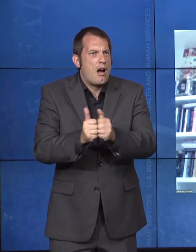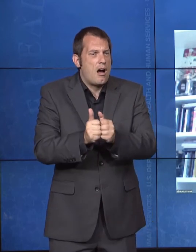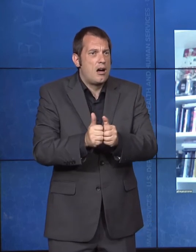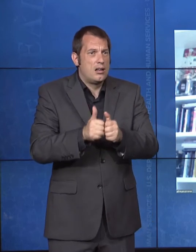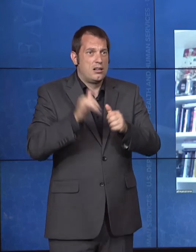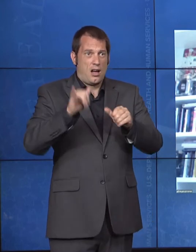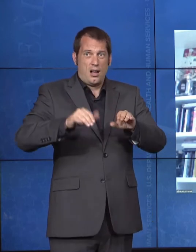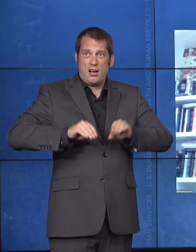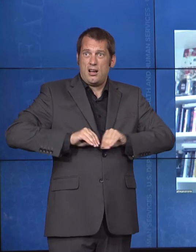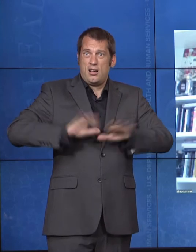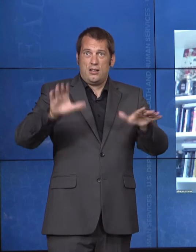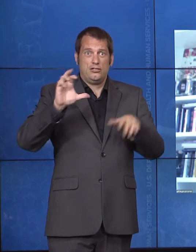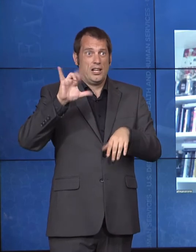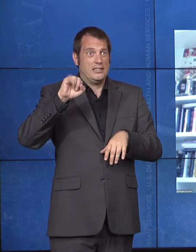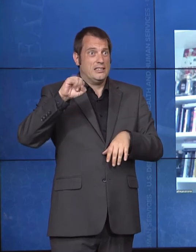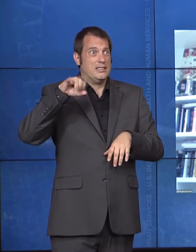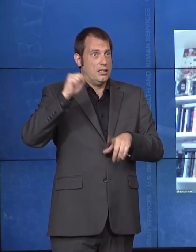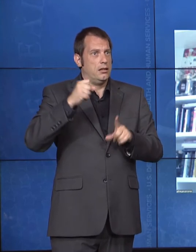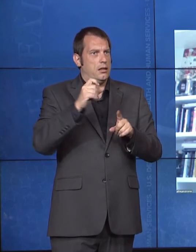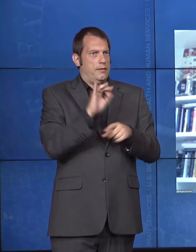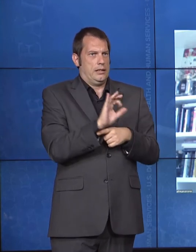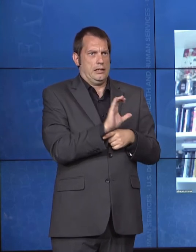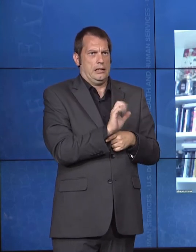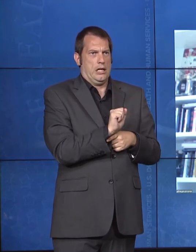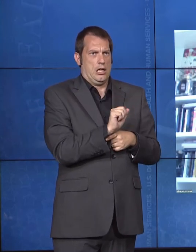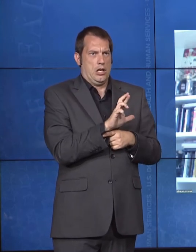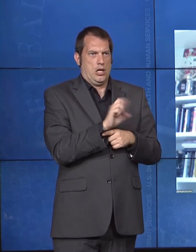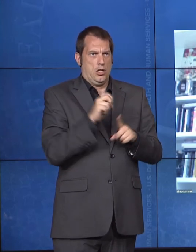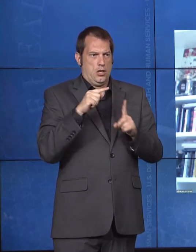would literally get to live or die when it came to ventilator allocation.